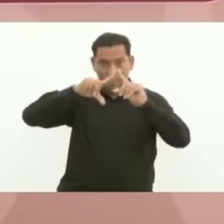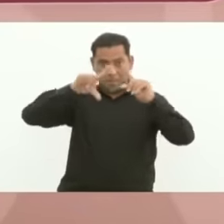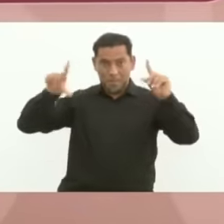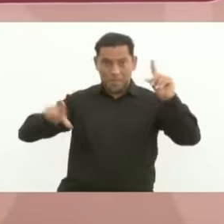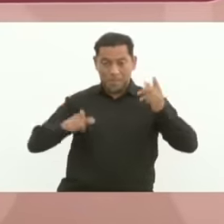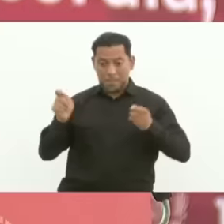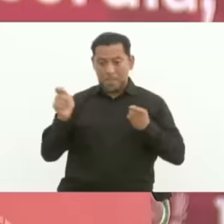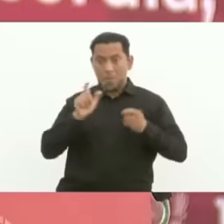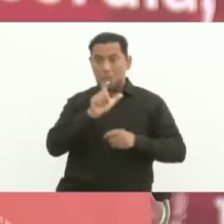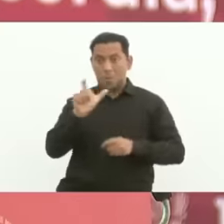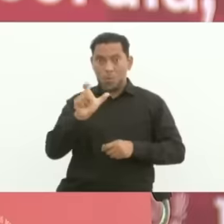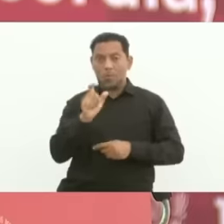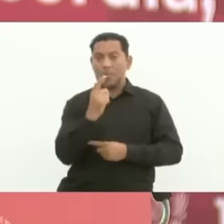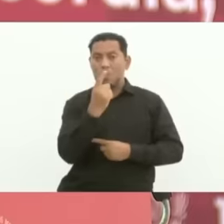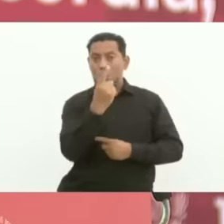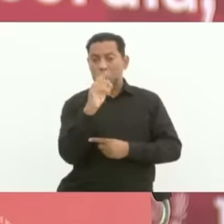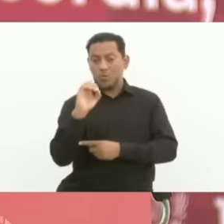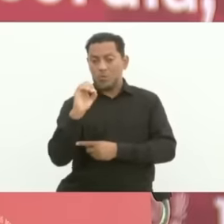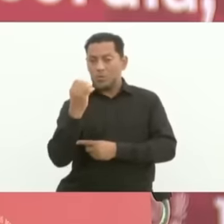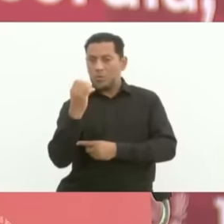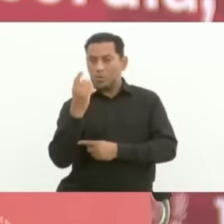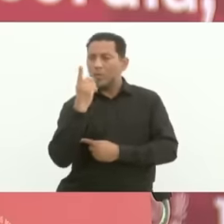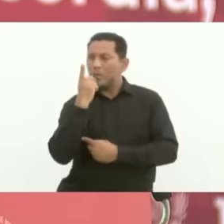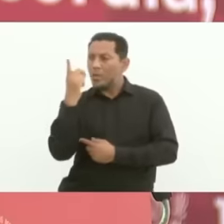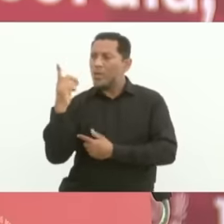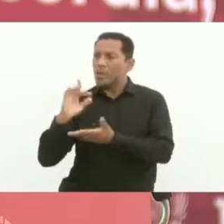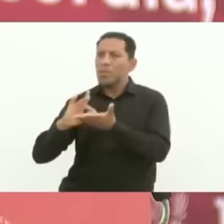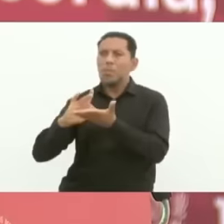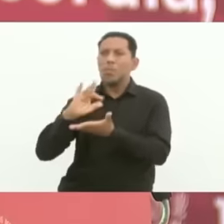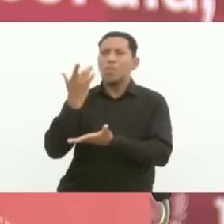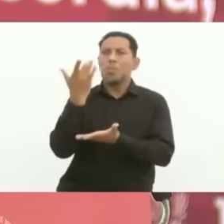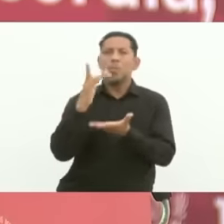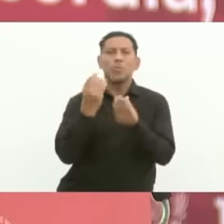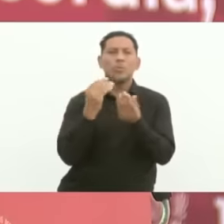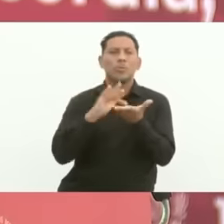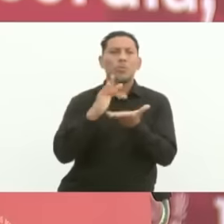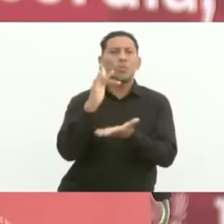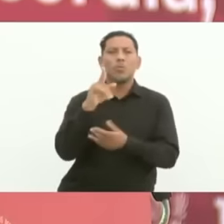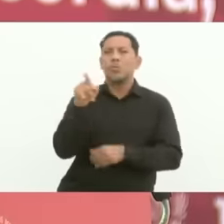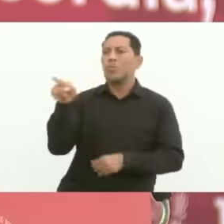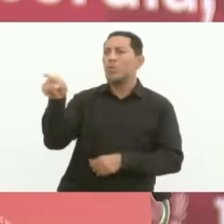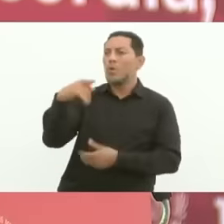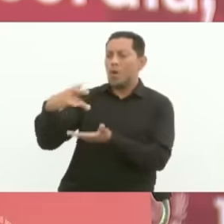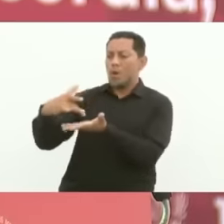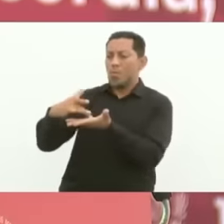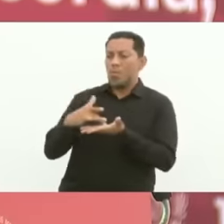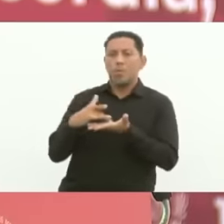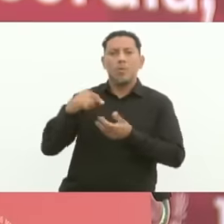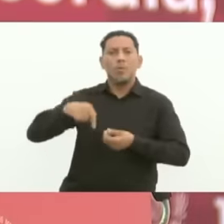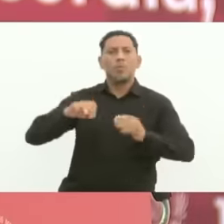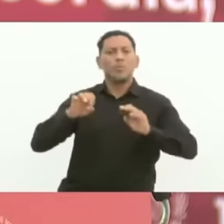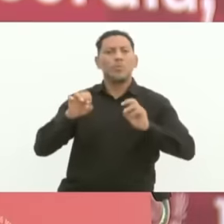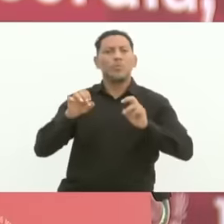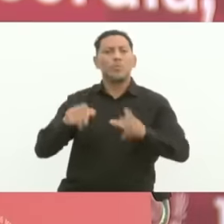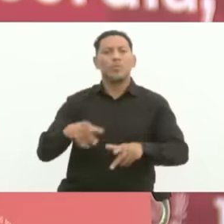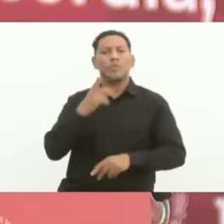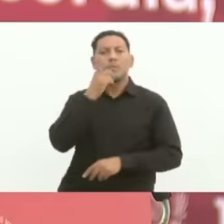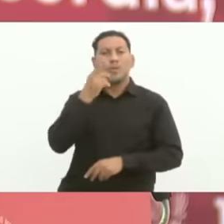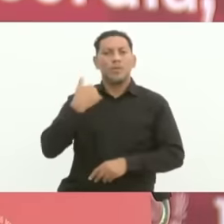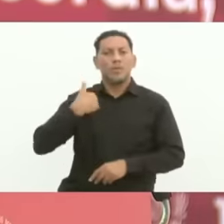October 1st. Thank you for the support we receive here in Chiapas, tell you that I am not going to disappoint you, that